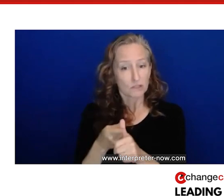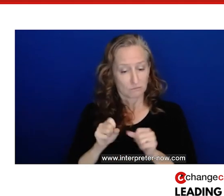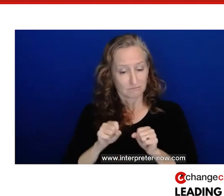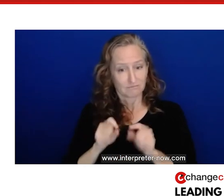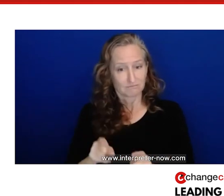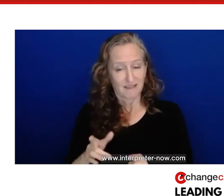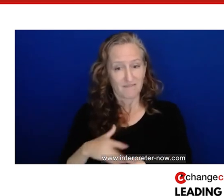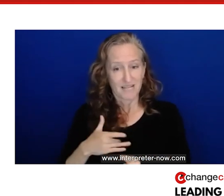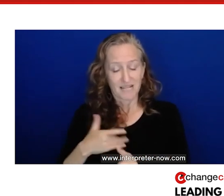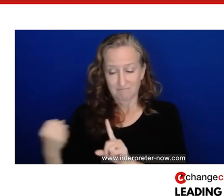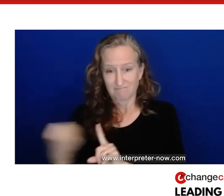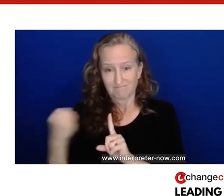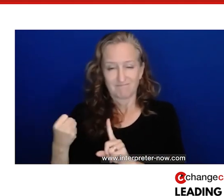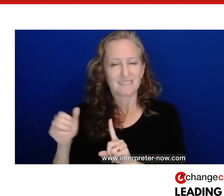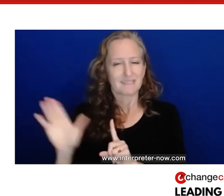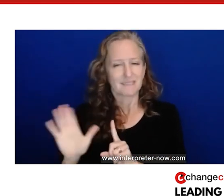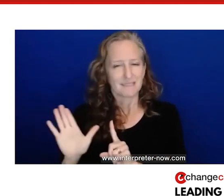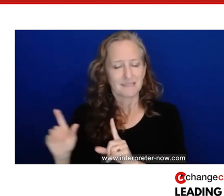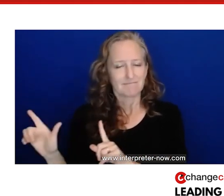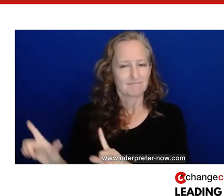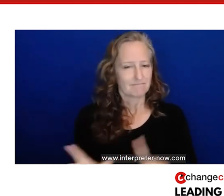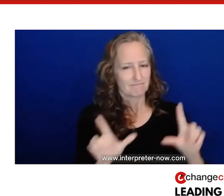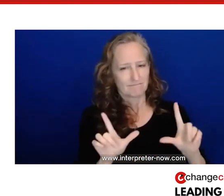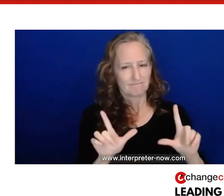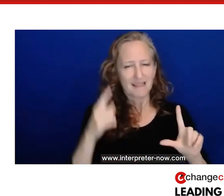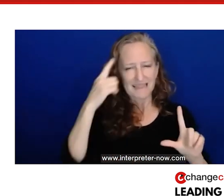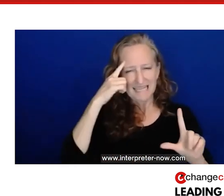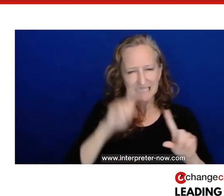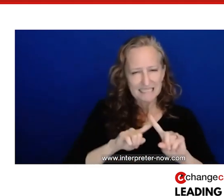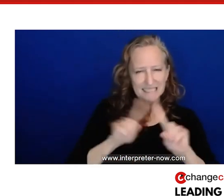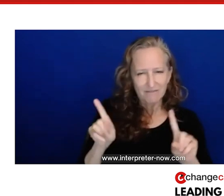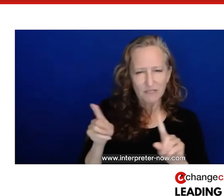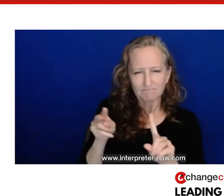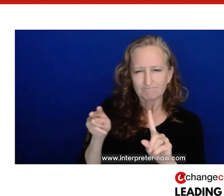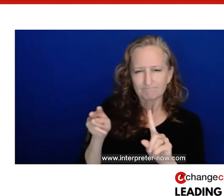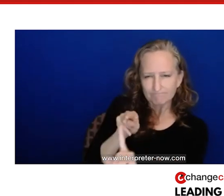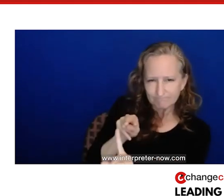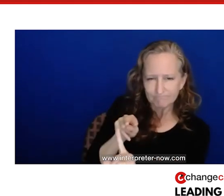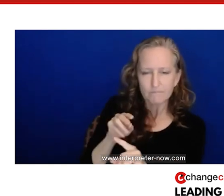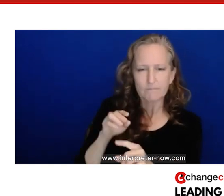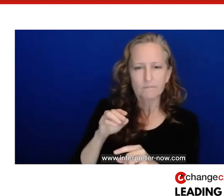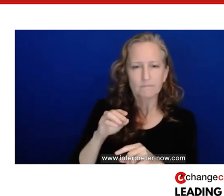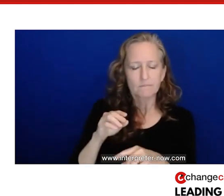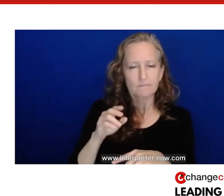I also want to provide you with some information on some of the leading researchers who are